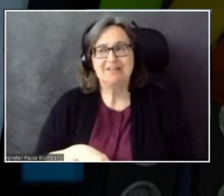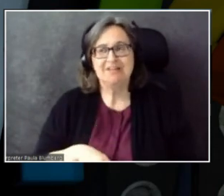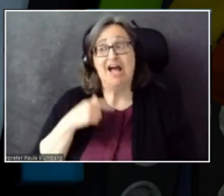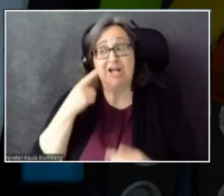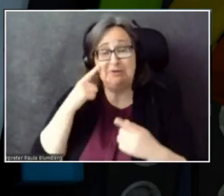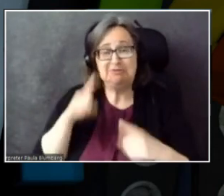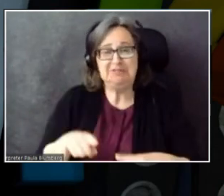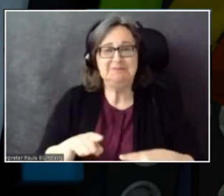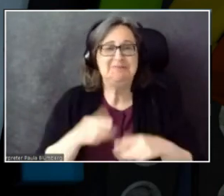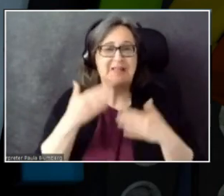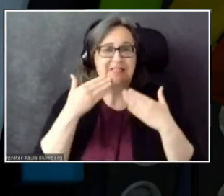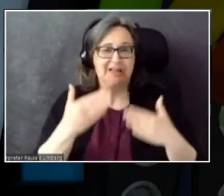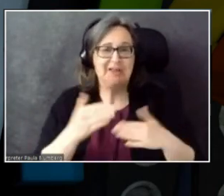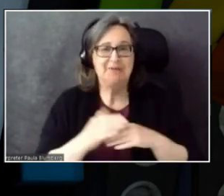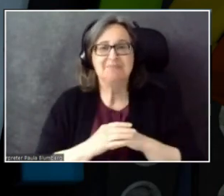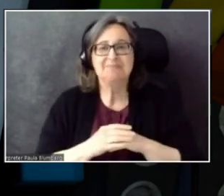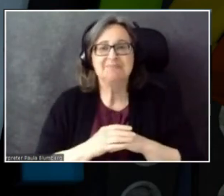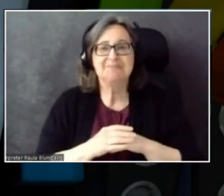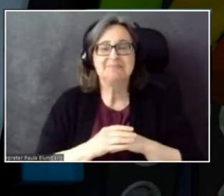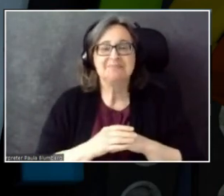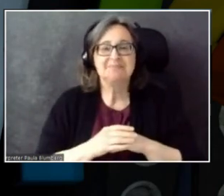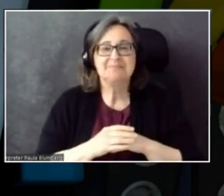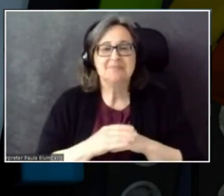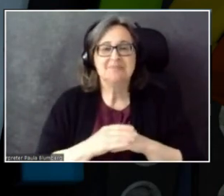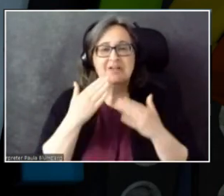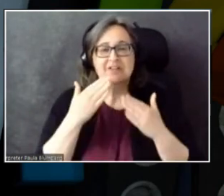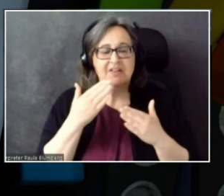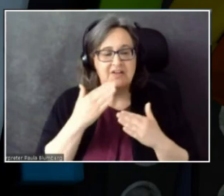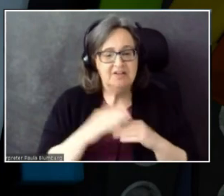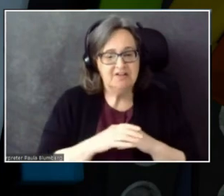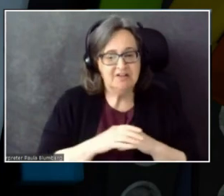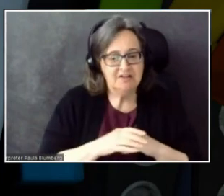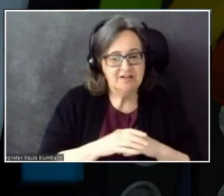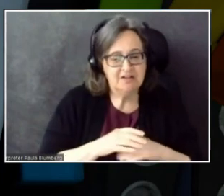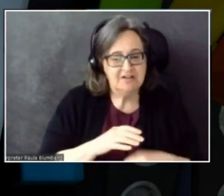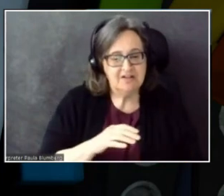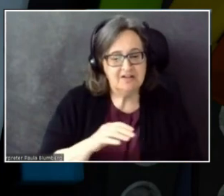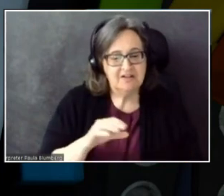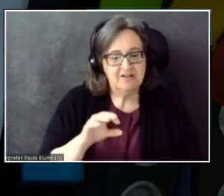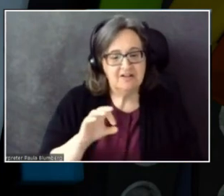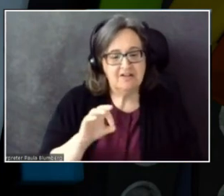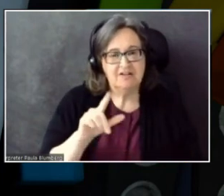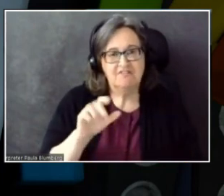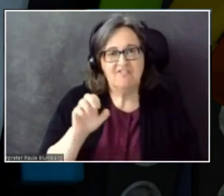Thank you!